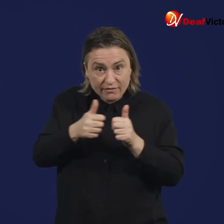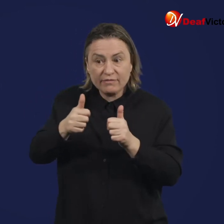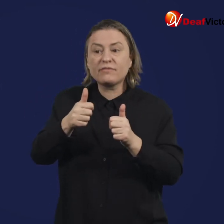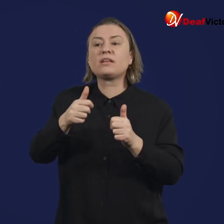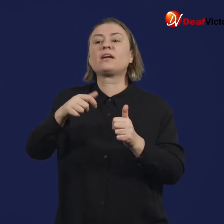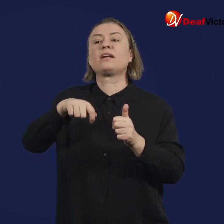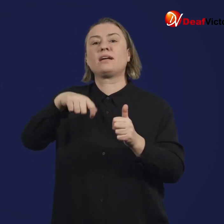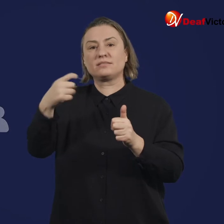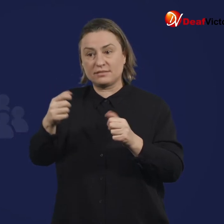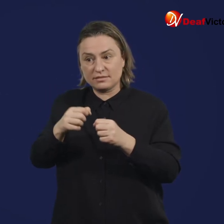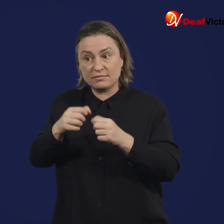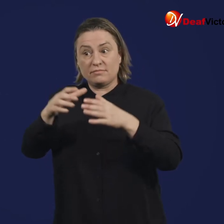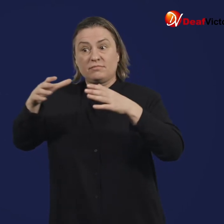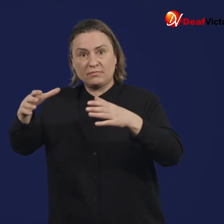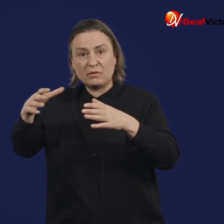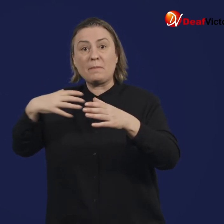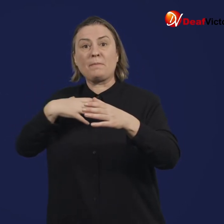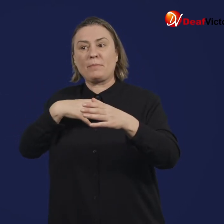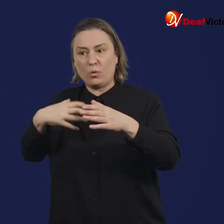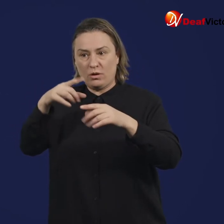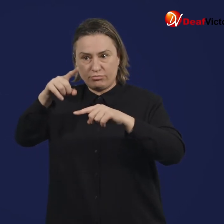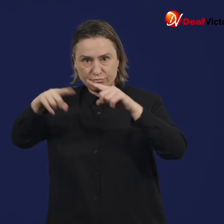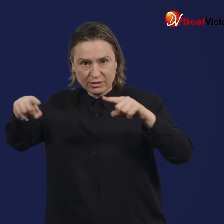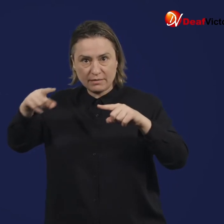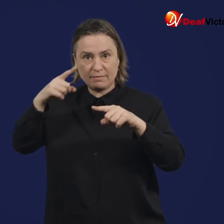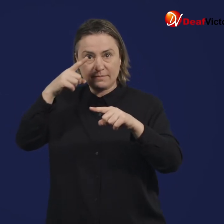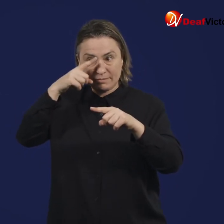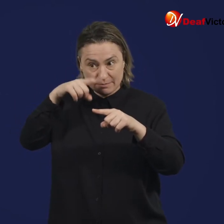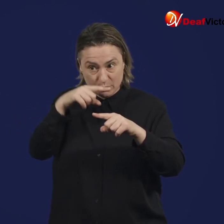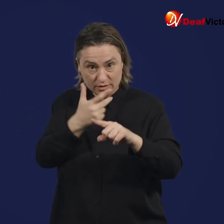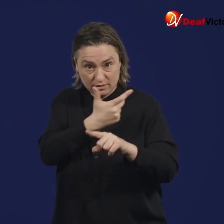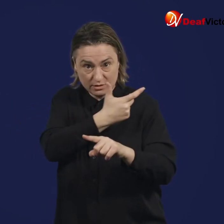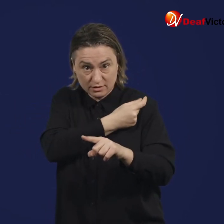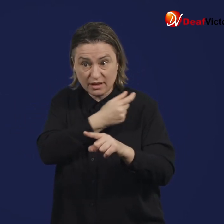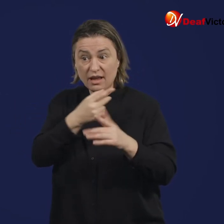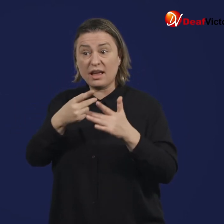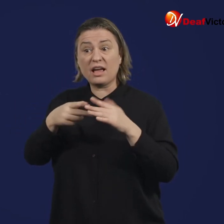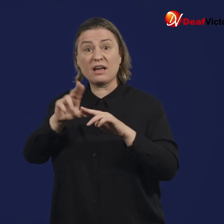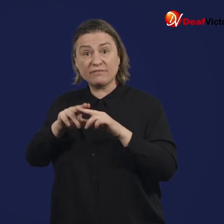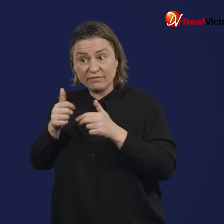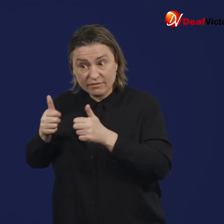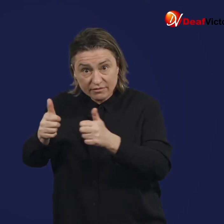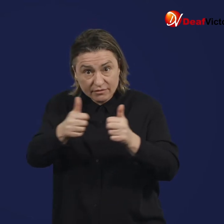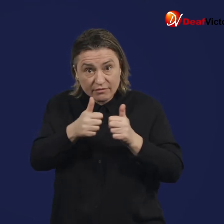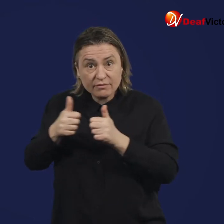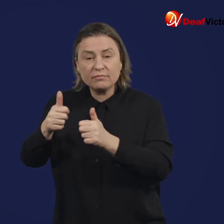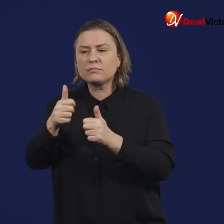If safety checks are passed, phase two of the clinical trials commence with hundreds of participants.